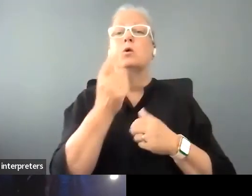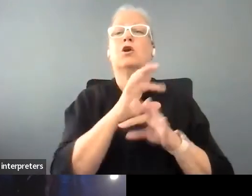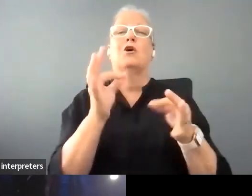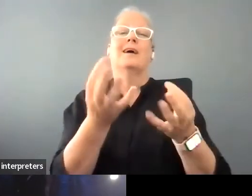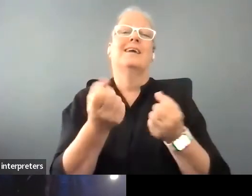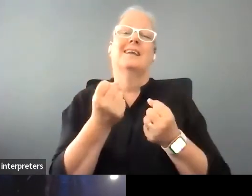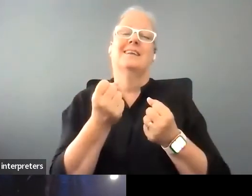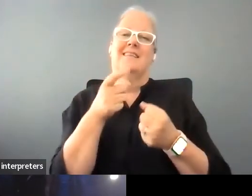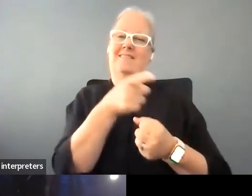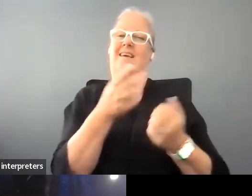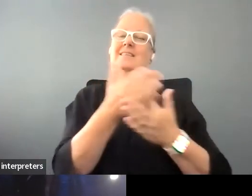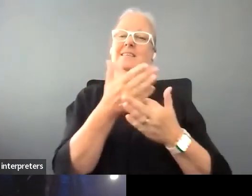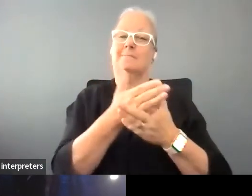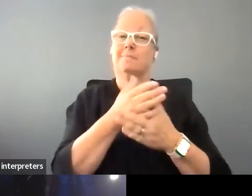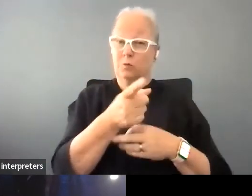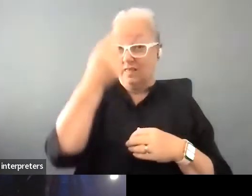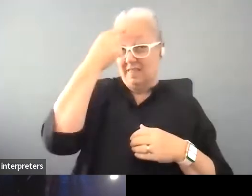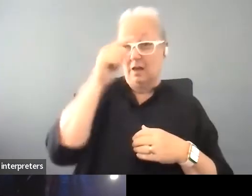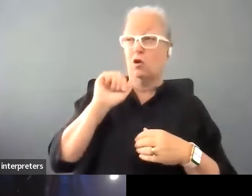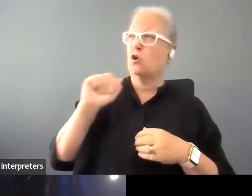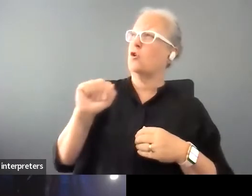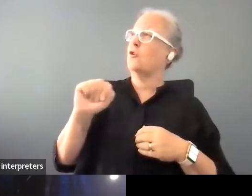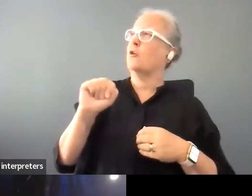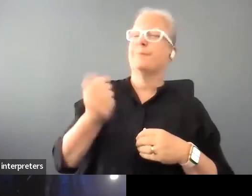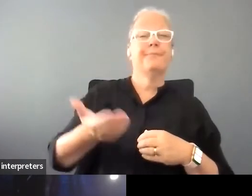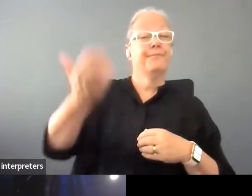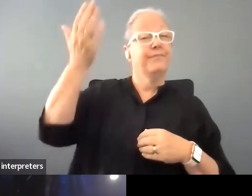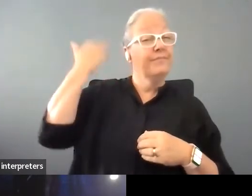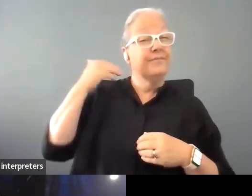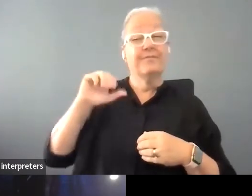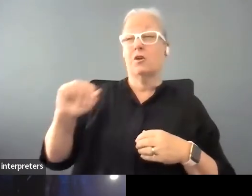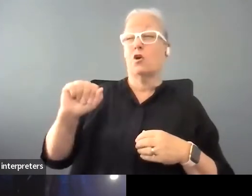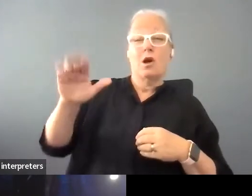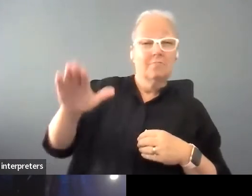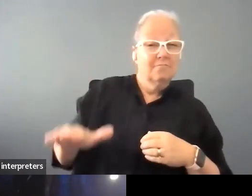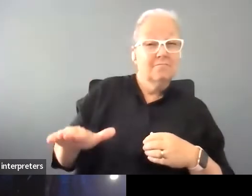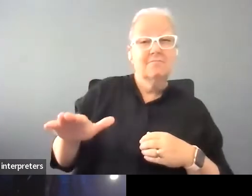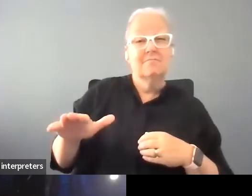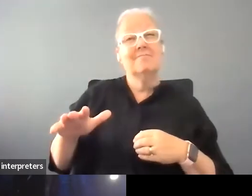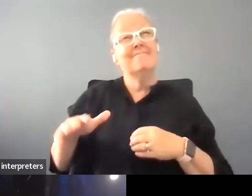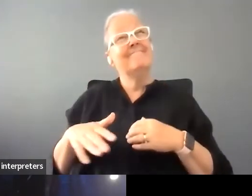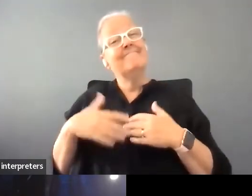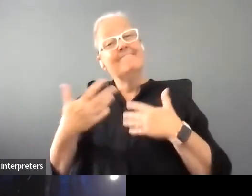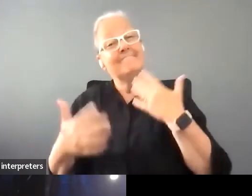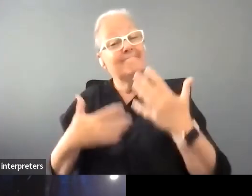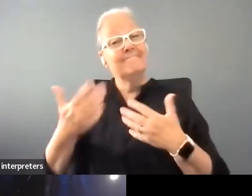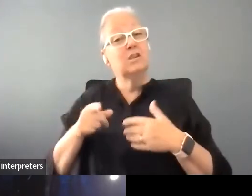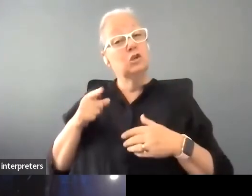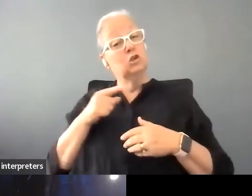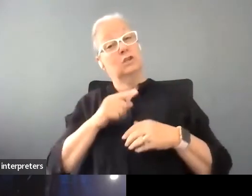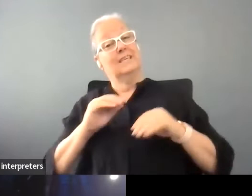or her past had something to do with her, well she educated herself as a teacher didn't she?